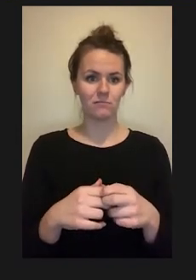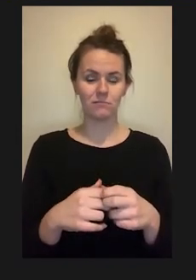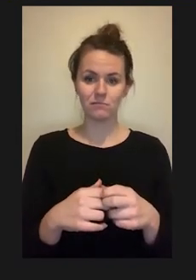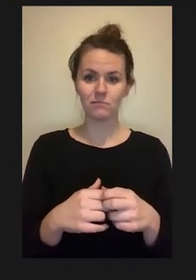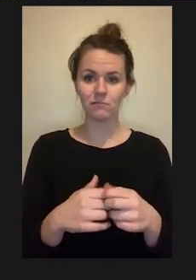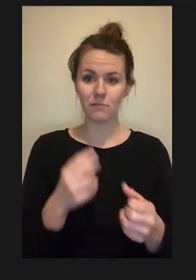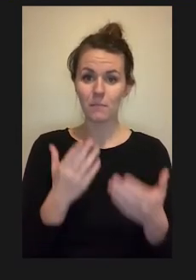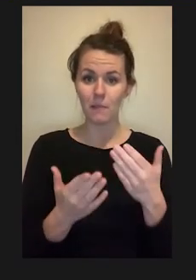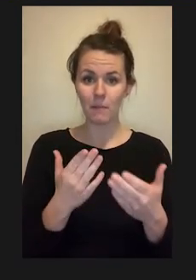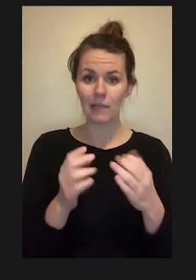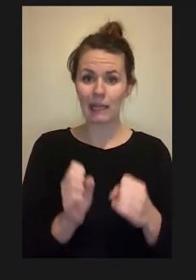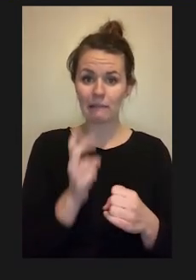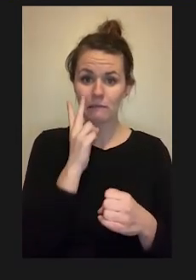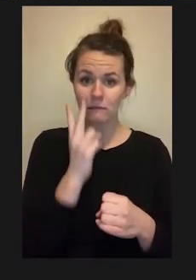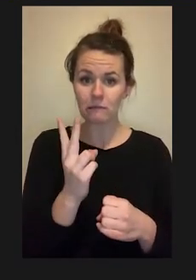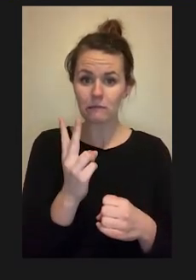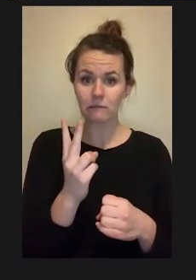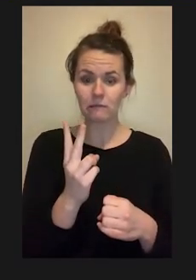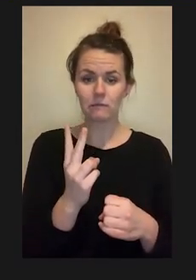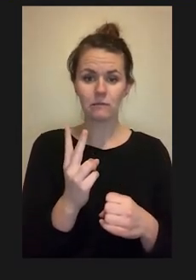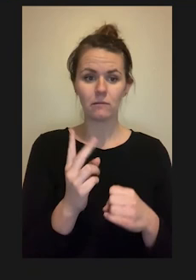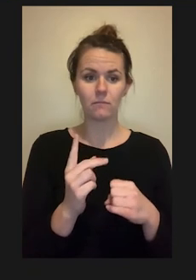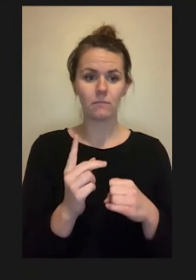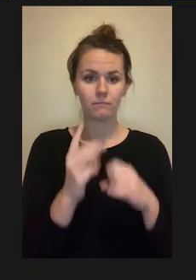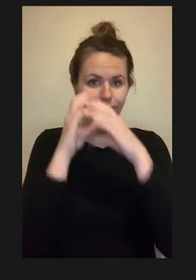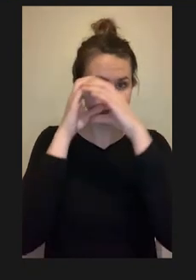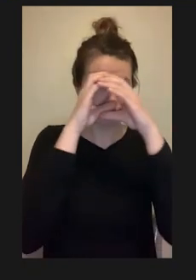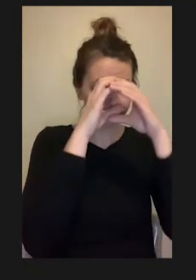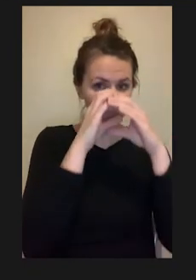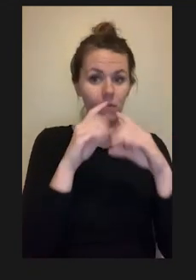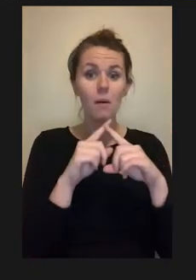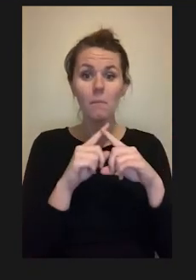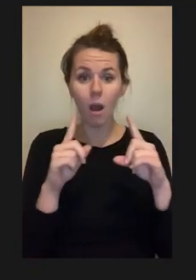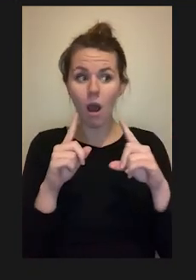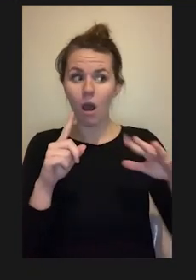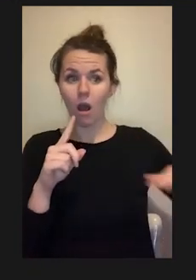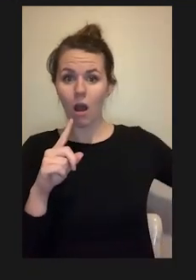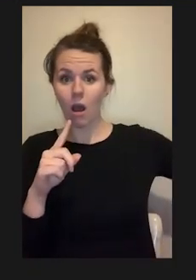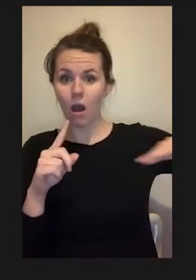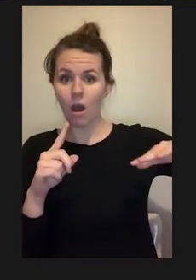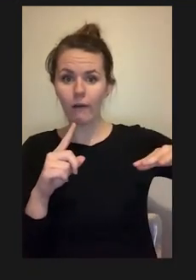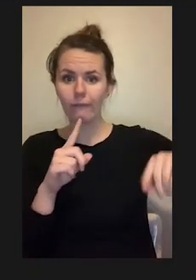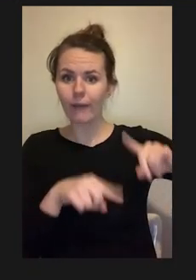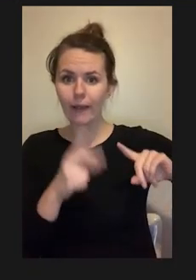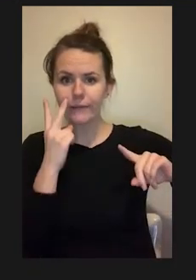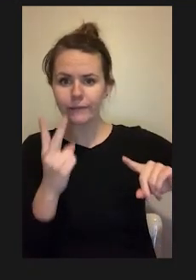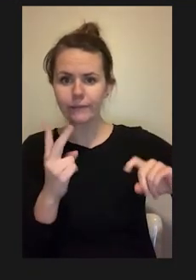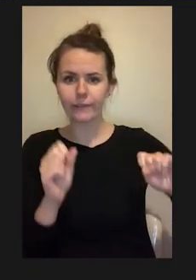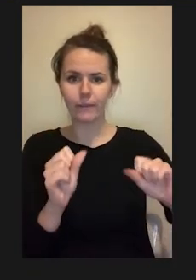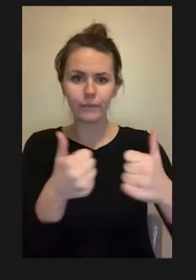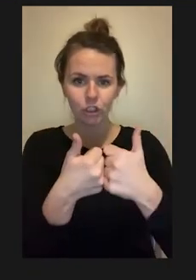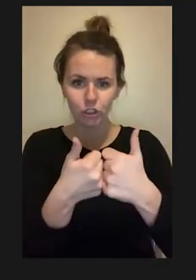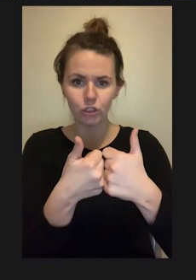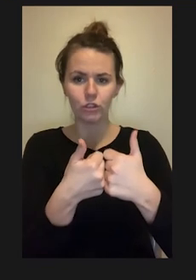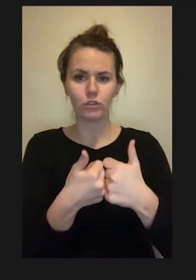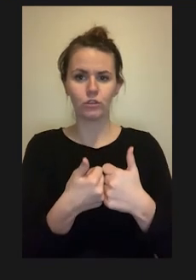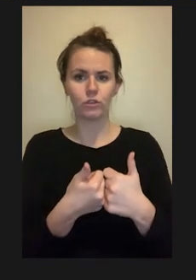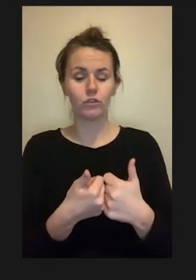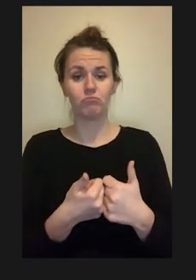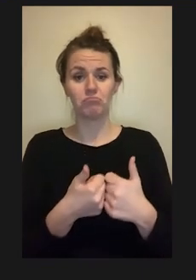use their vision, but getting objects that are outside their field of view they rely